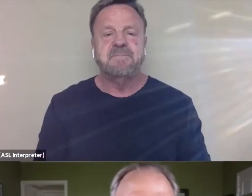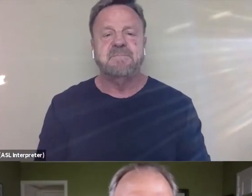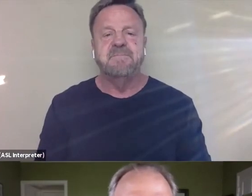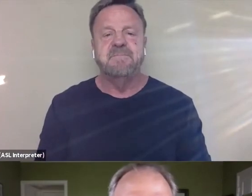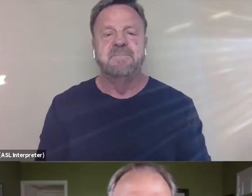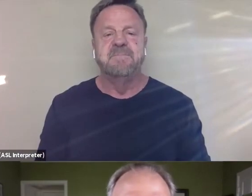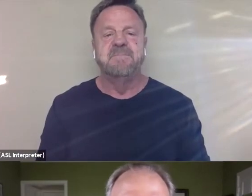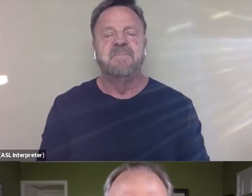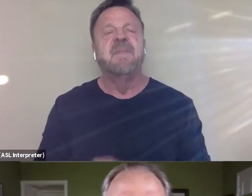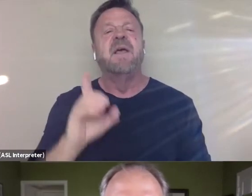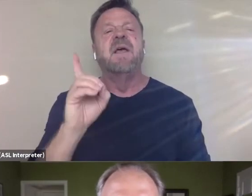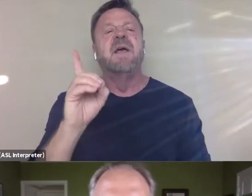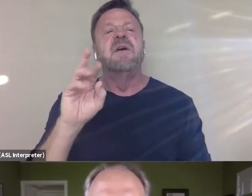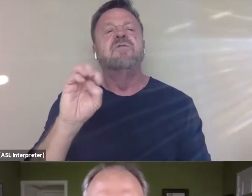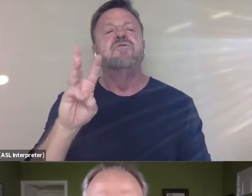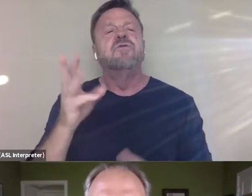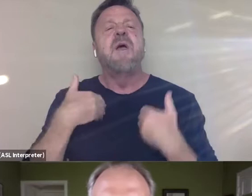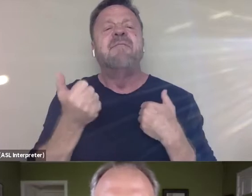Drew, you have anything to say about him in turn?